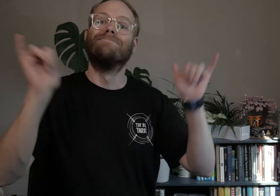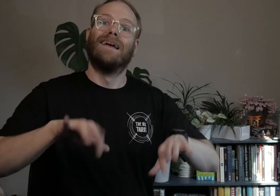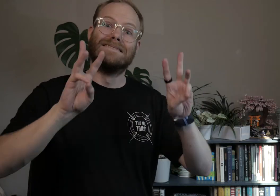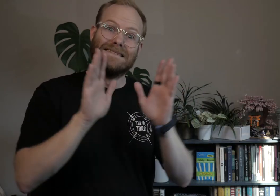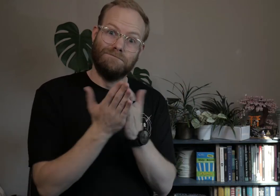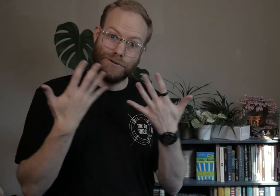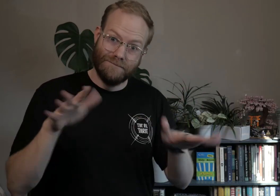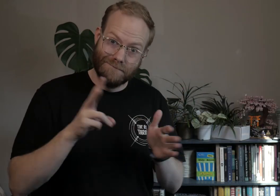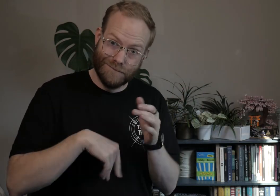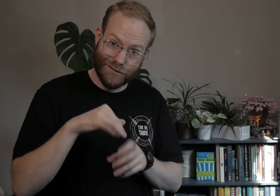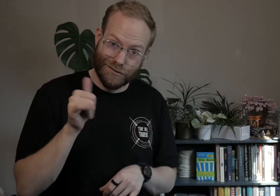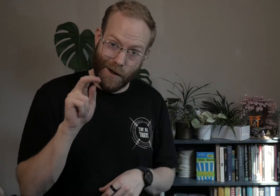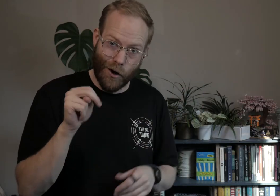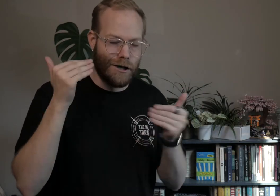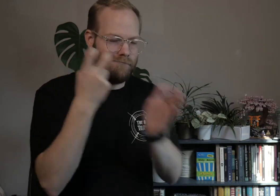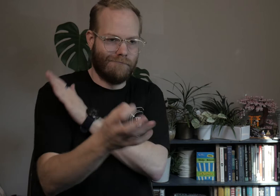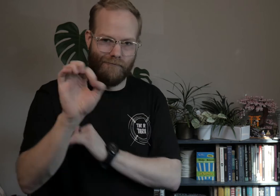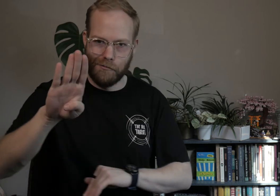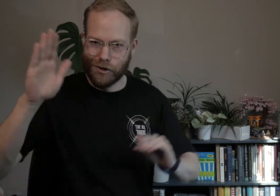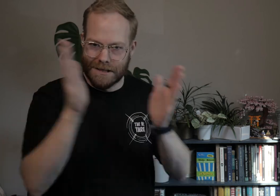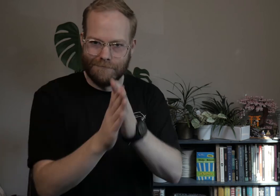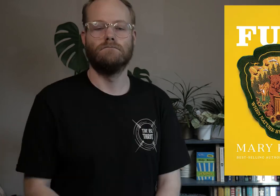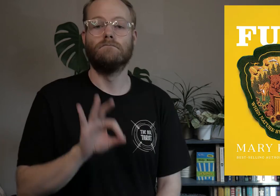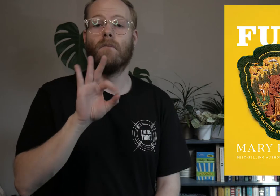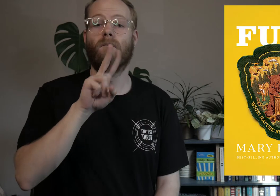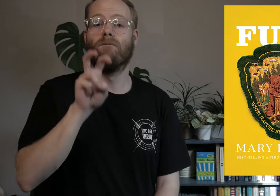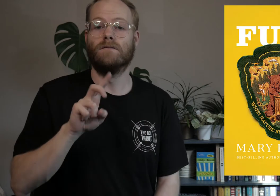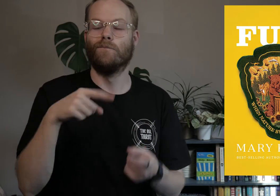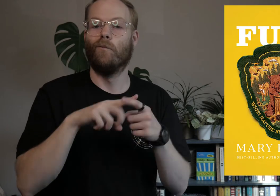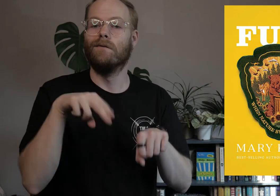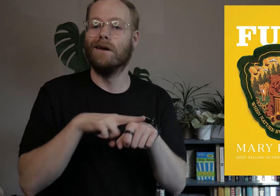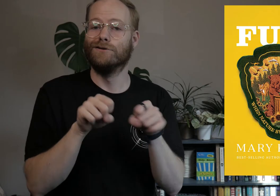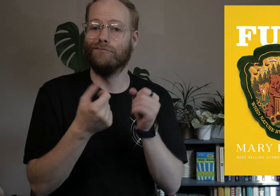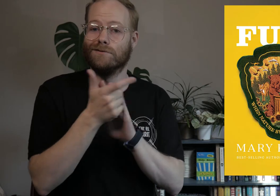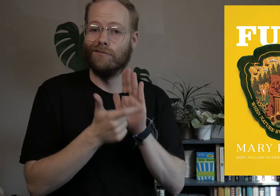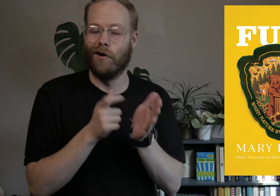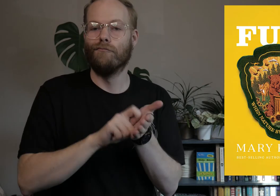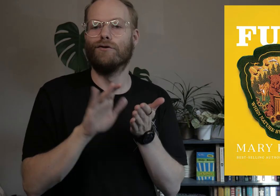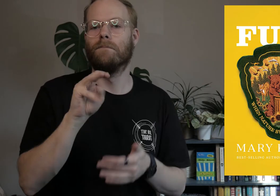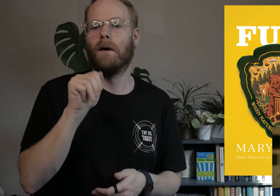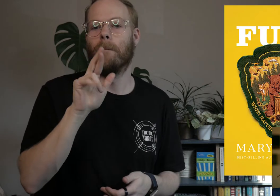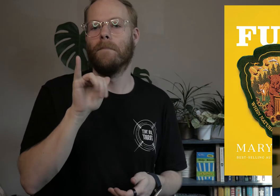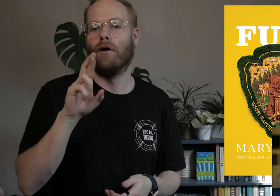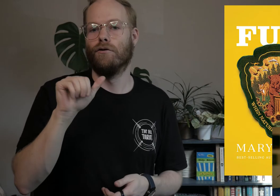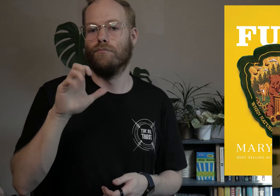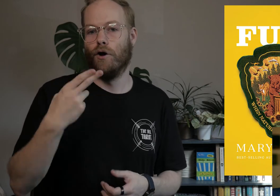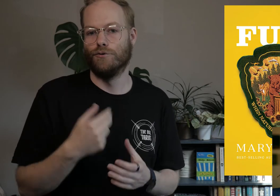That’s the six books I read in January, let’s move right into February. Fuzz: When Nature Breaks the Law by Mary Roach.